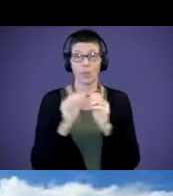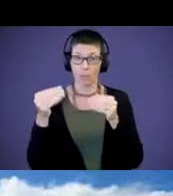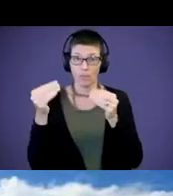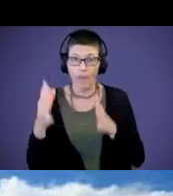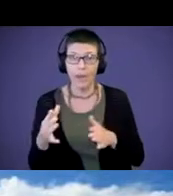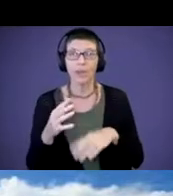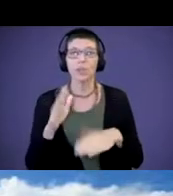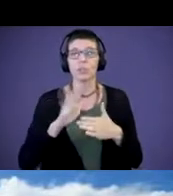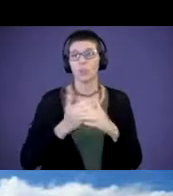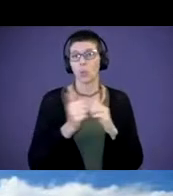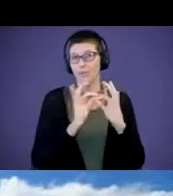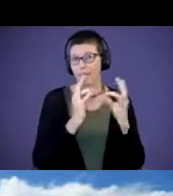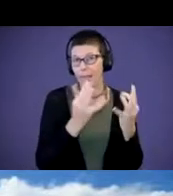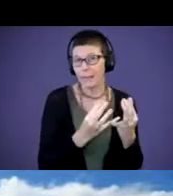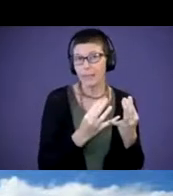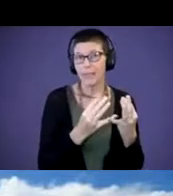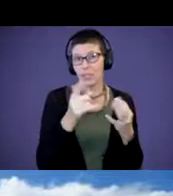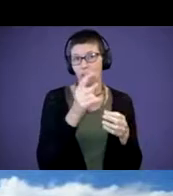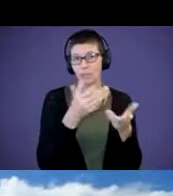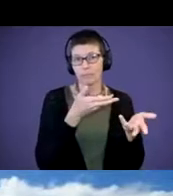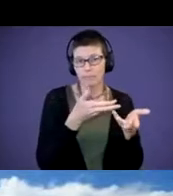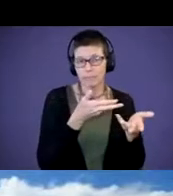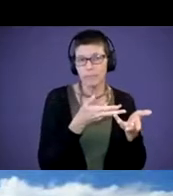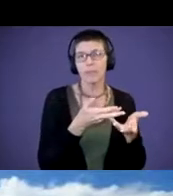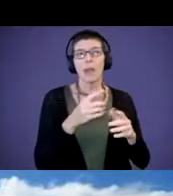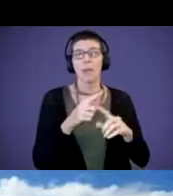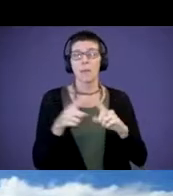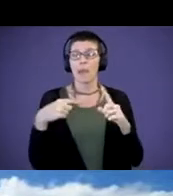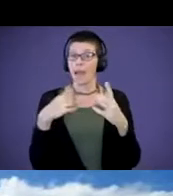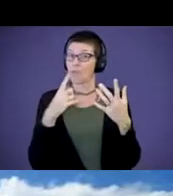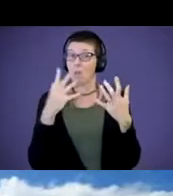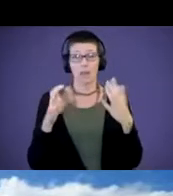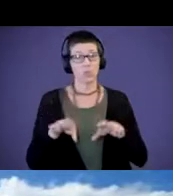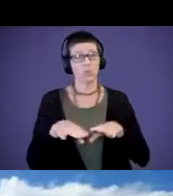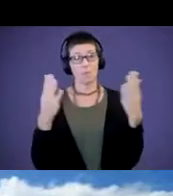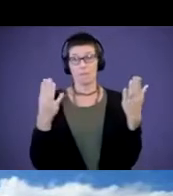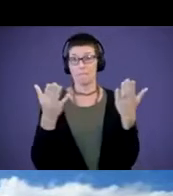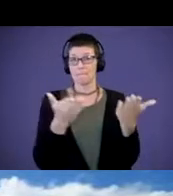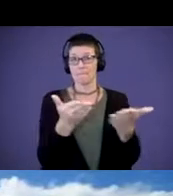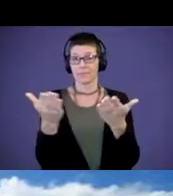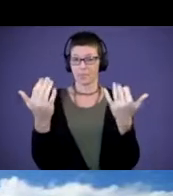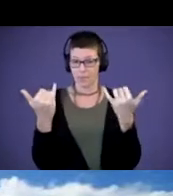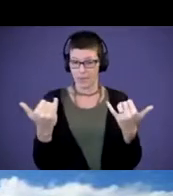Maybe their particular tips. But I really would like to open the floor. We've got 17 minutes.